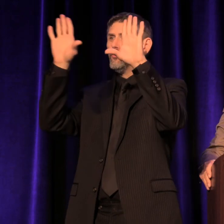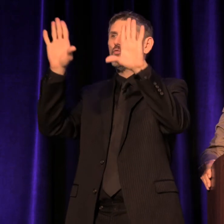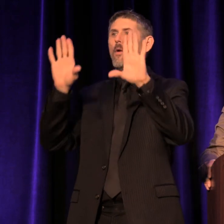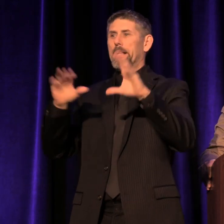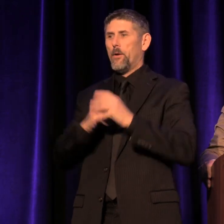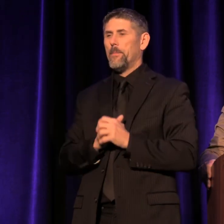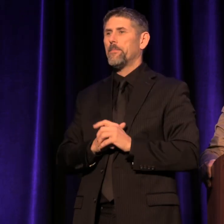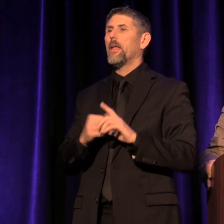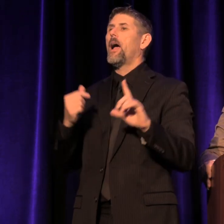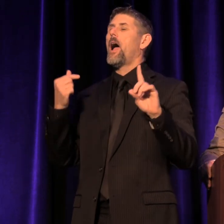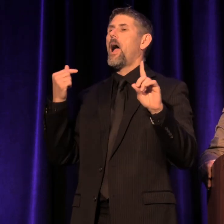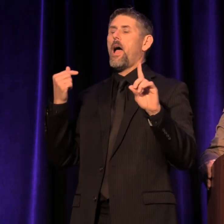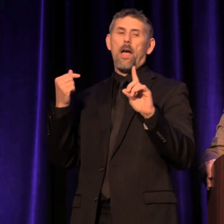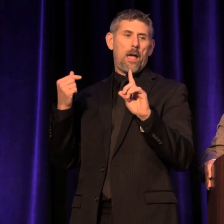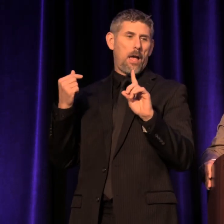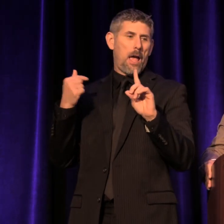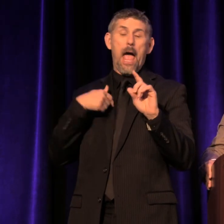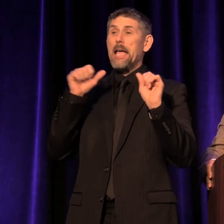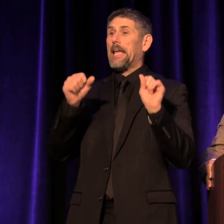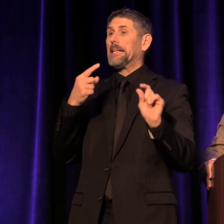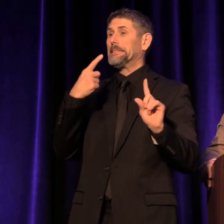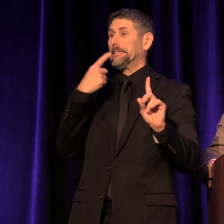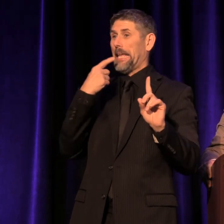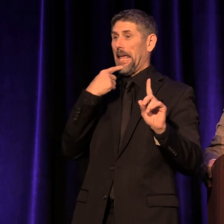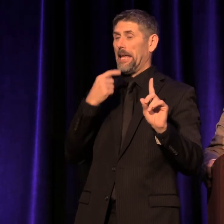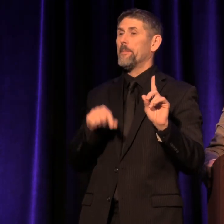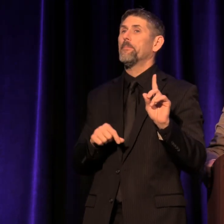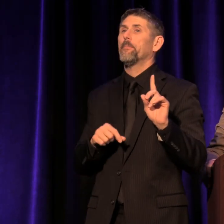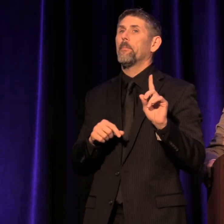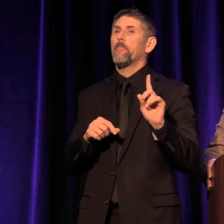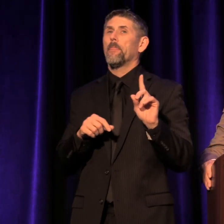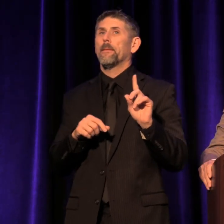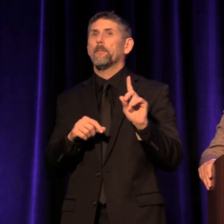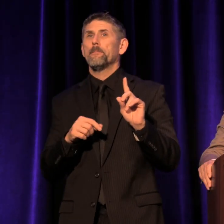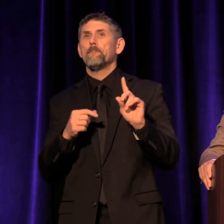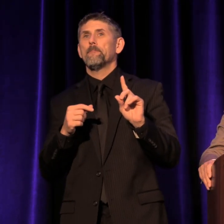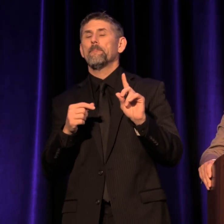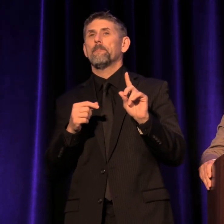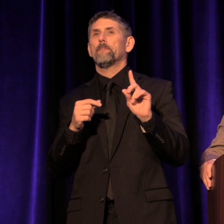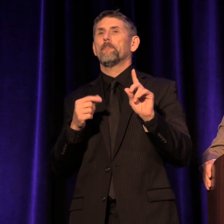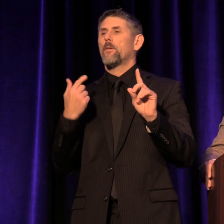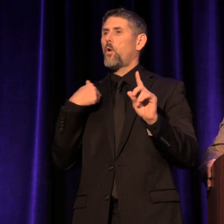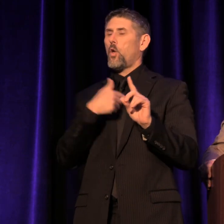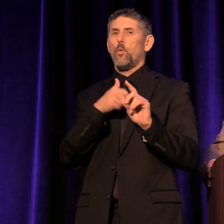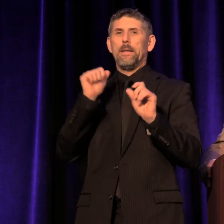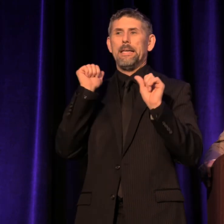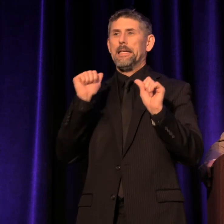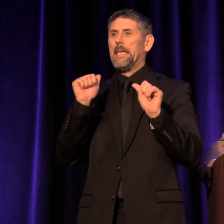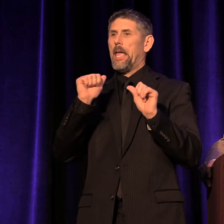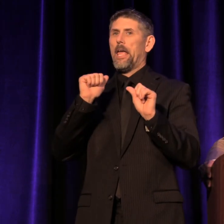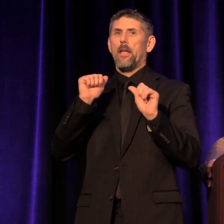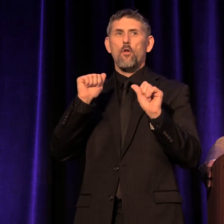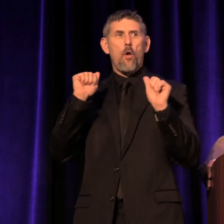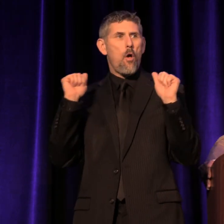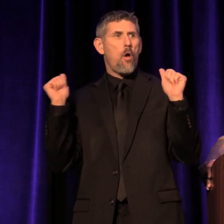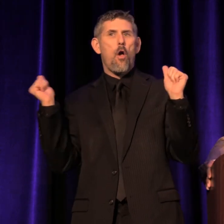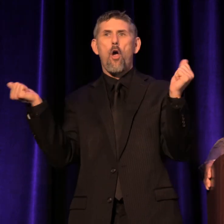Really, all I can say is that we can all go on and maybe drink and maybe not,